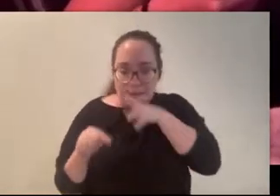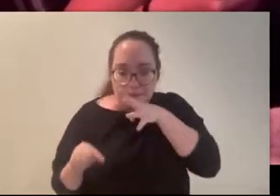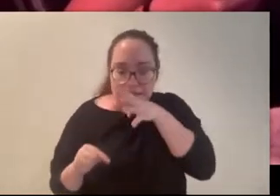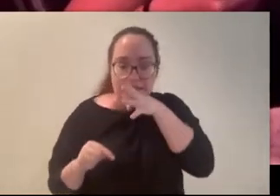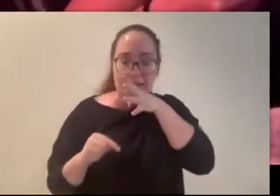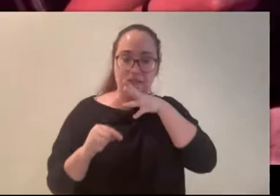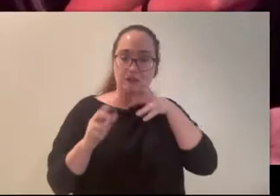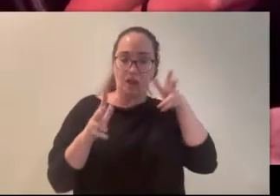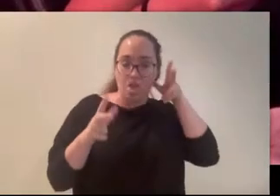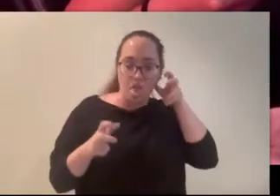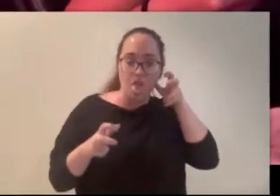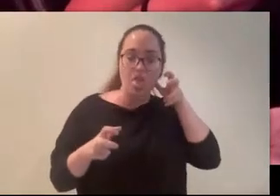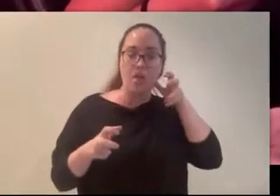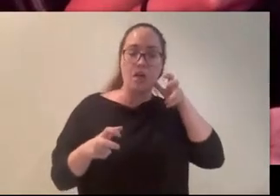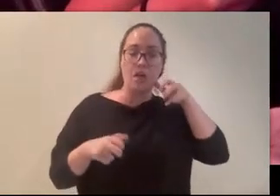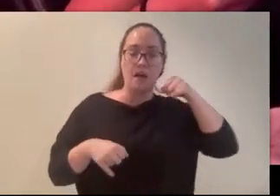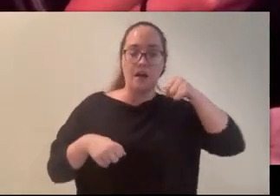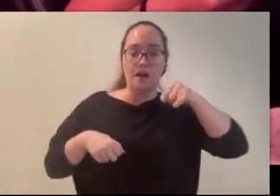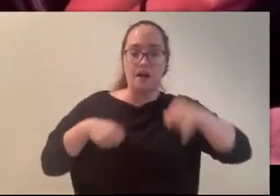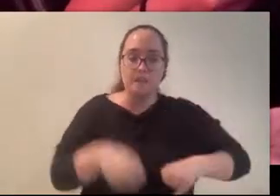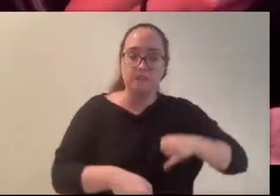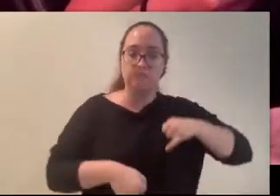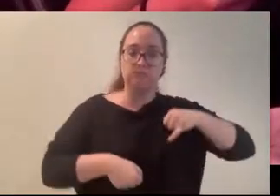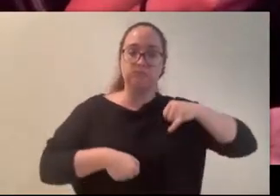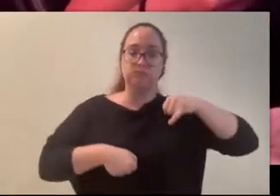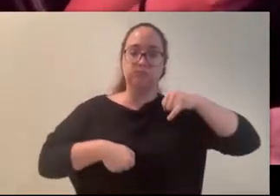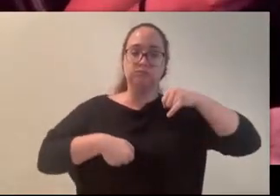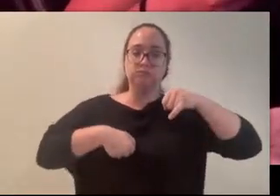Drag Click